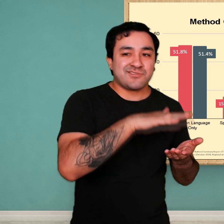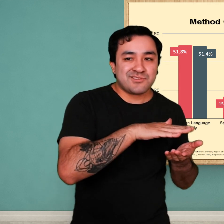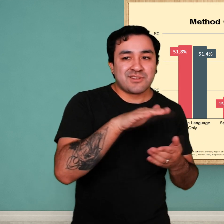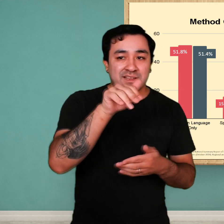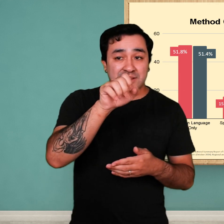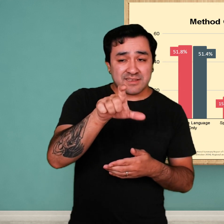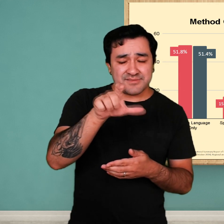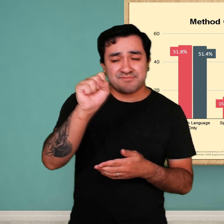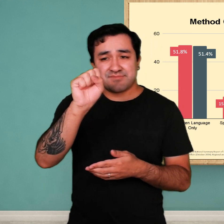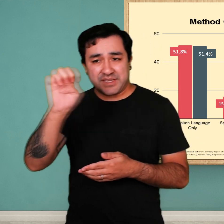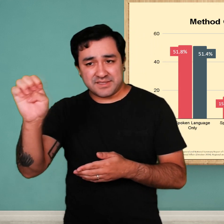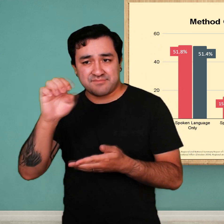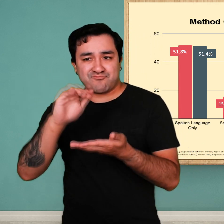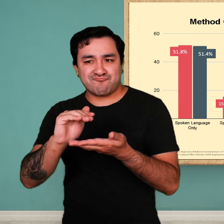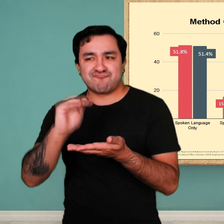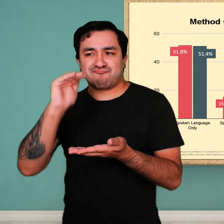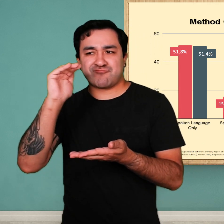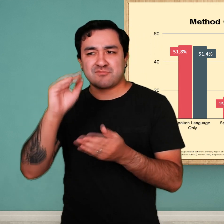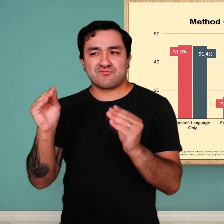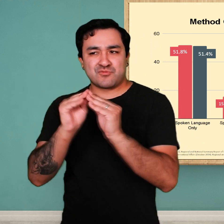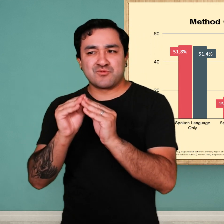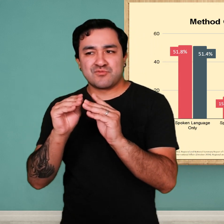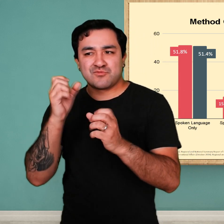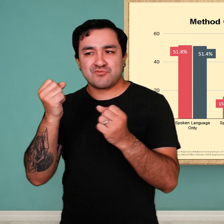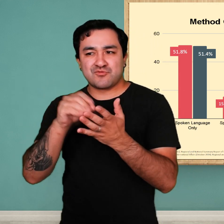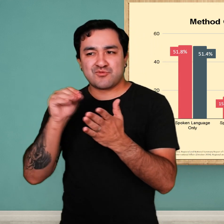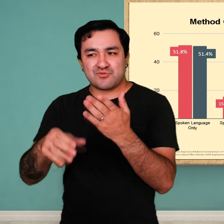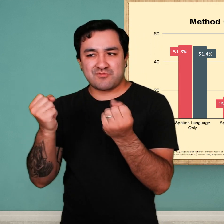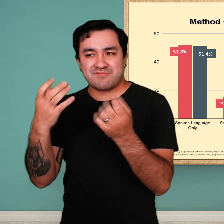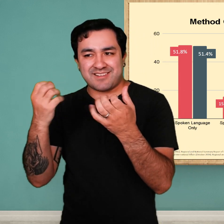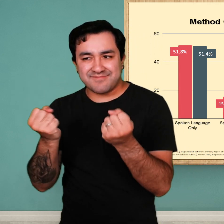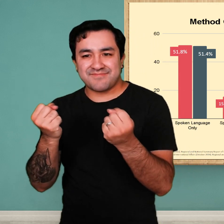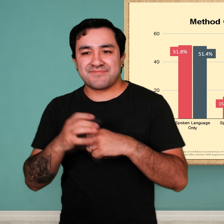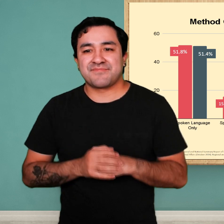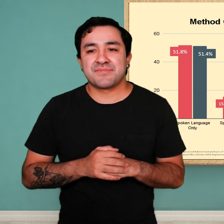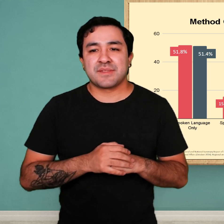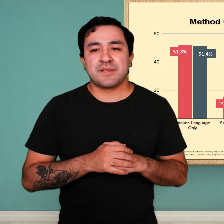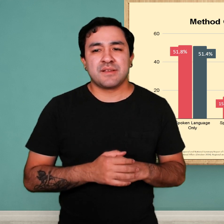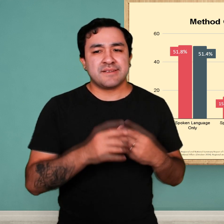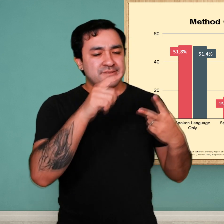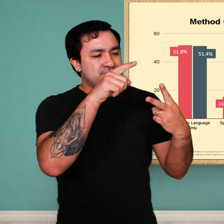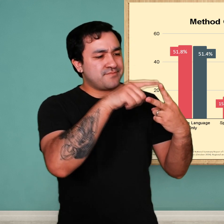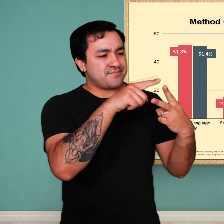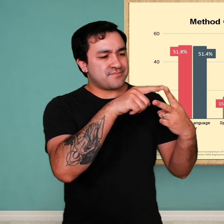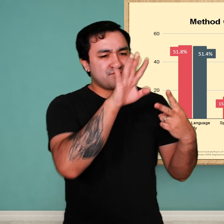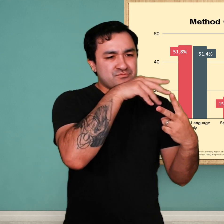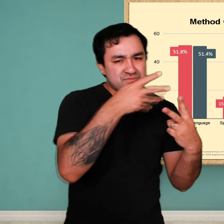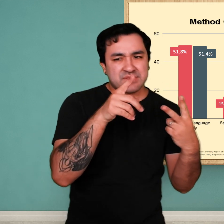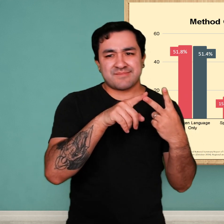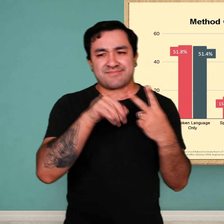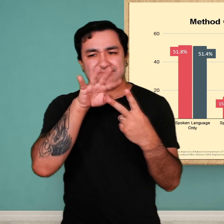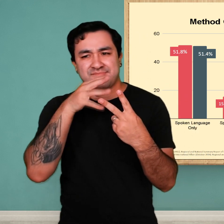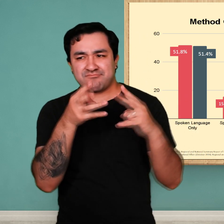cues. However, from 2013 to 2014, there was a decrease in the use of spoken language